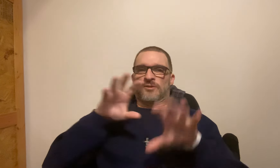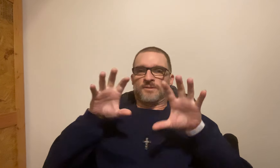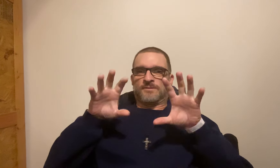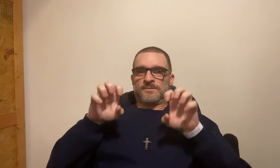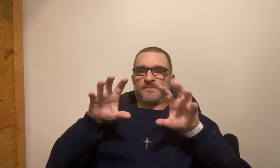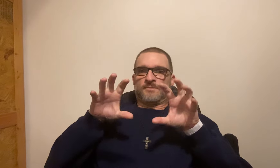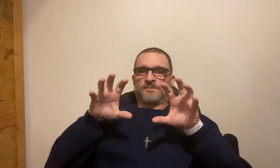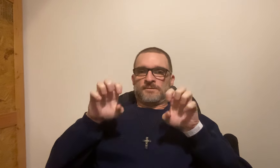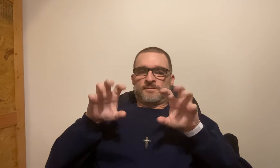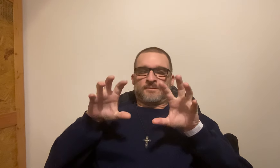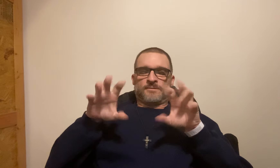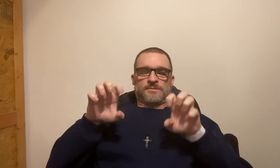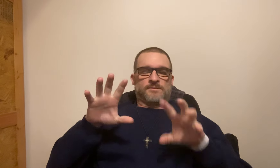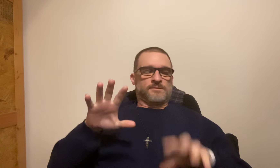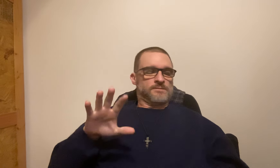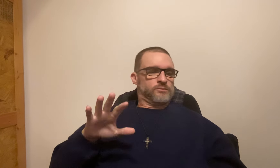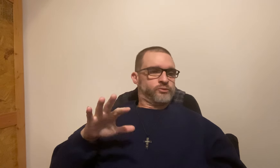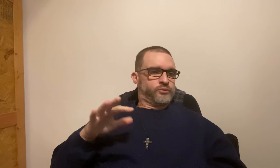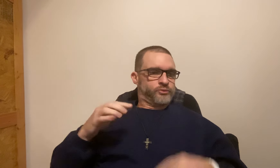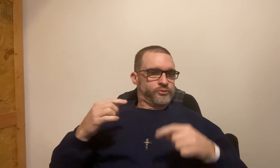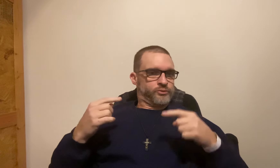Coughing are causing the muscles to tightening up on my tumor and